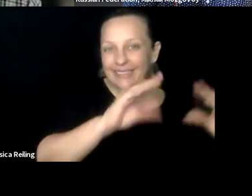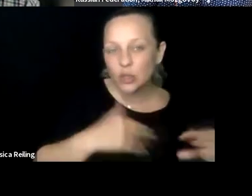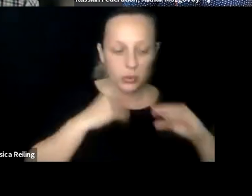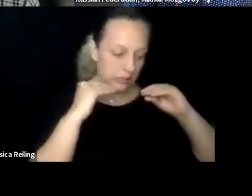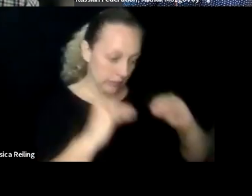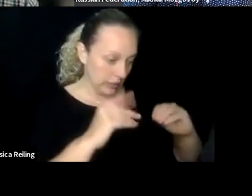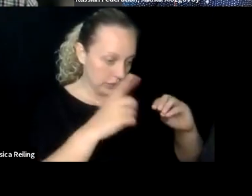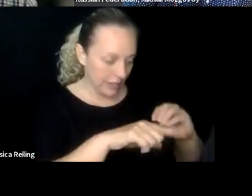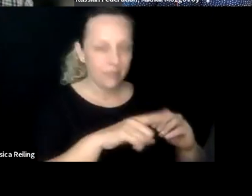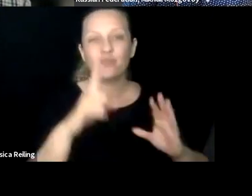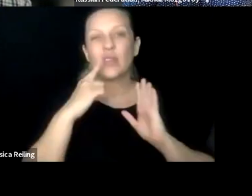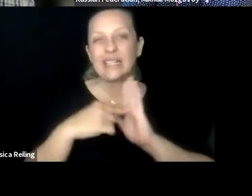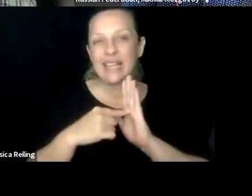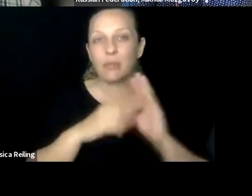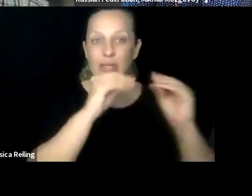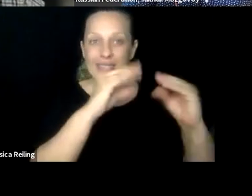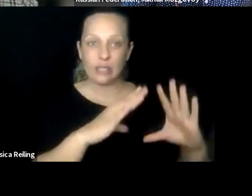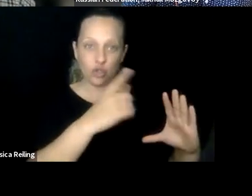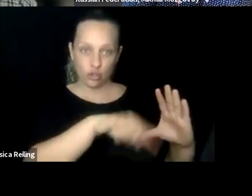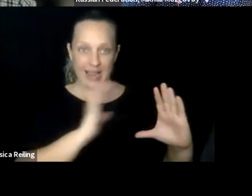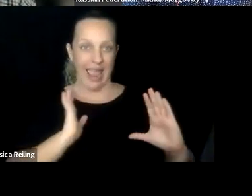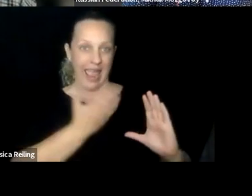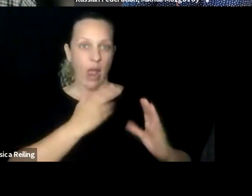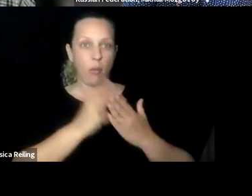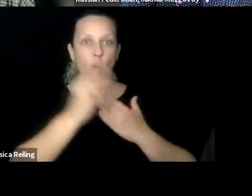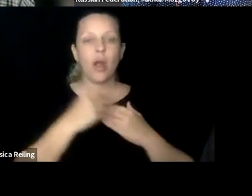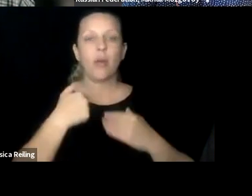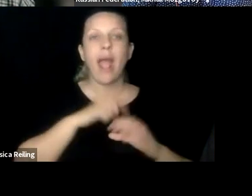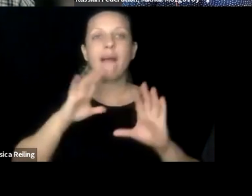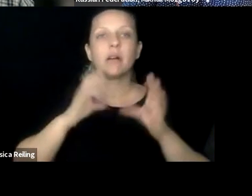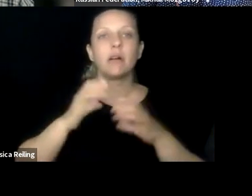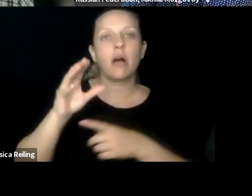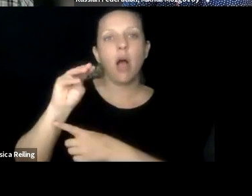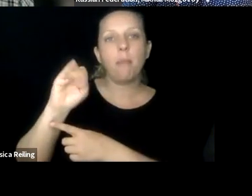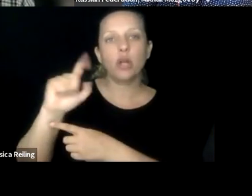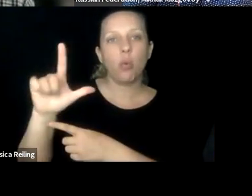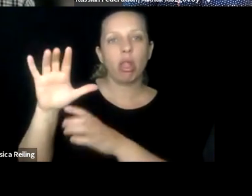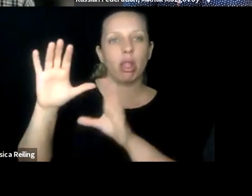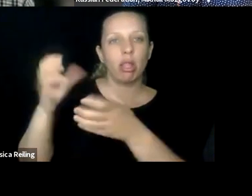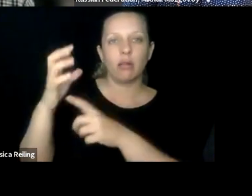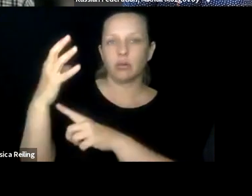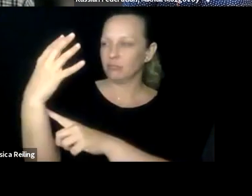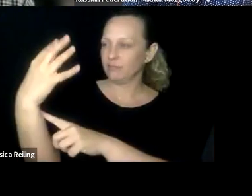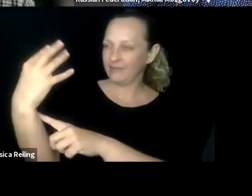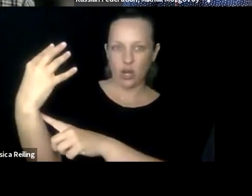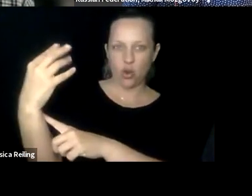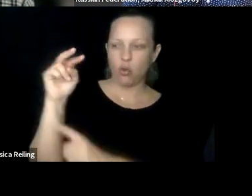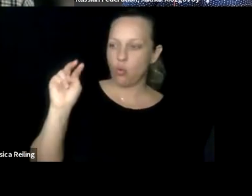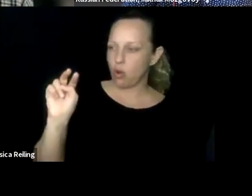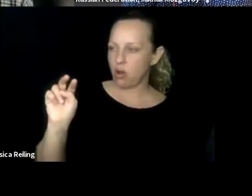trying to teach them how to do accessible materials. So in our educational program for teachers, we